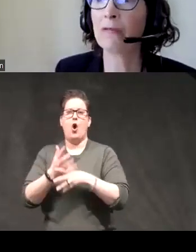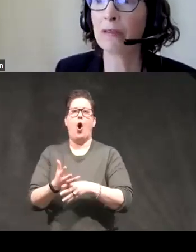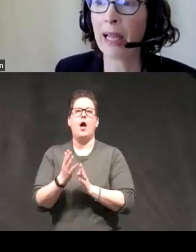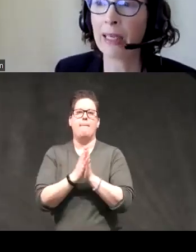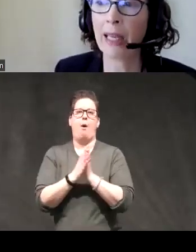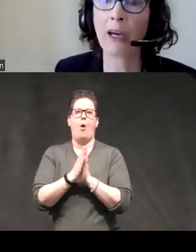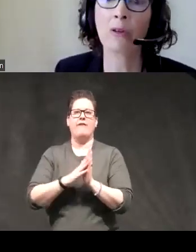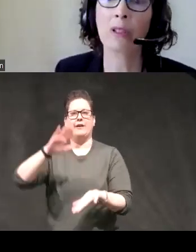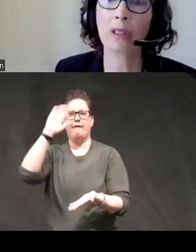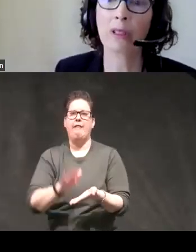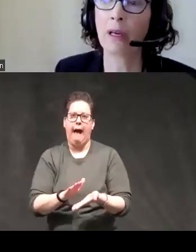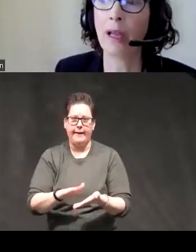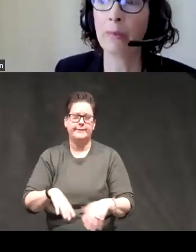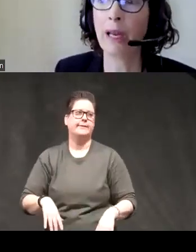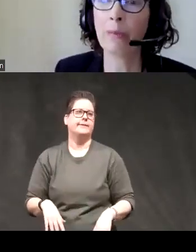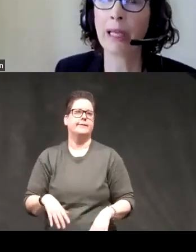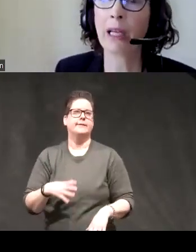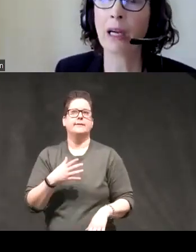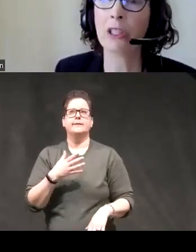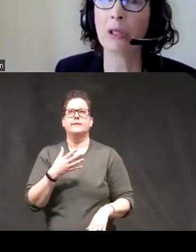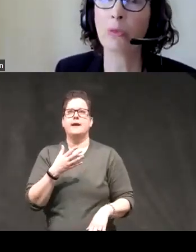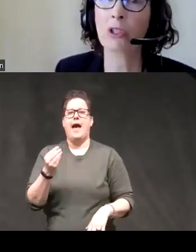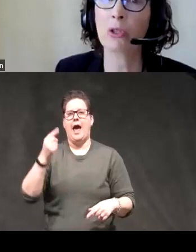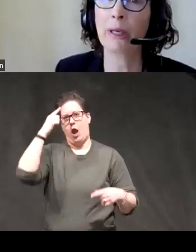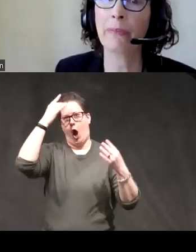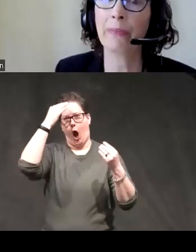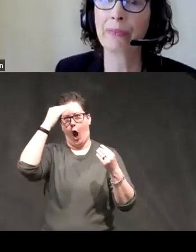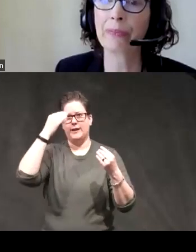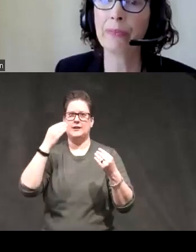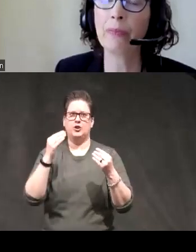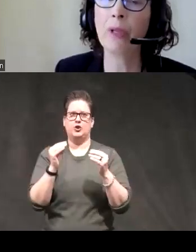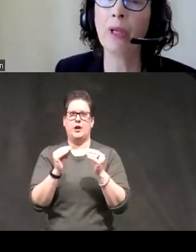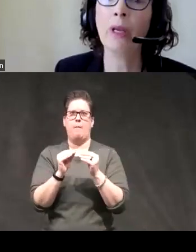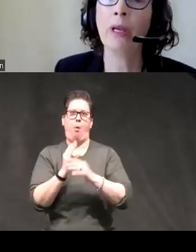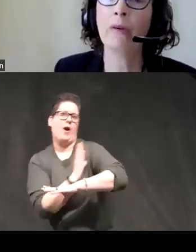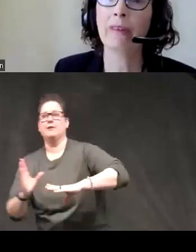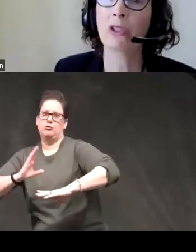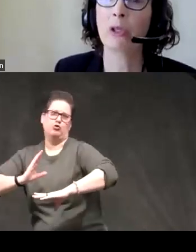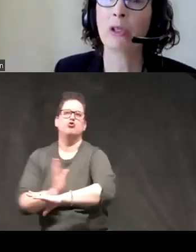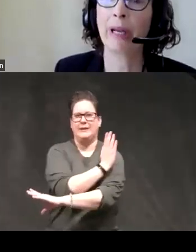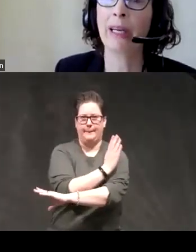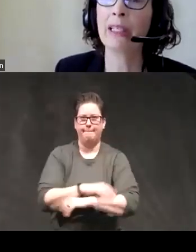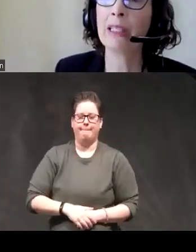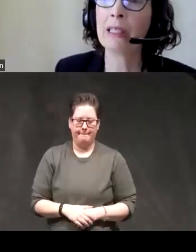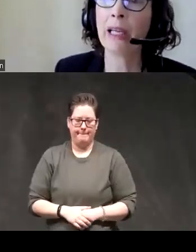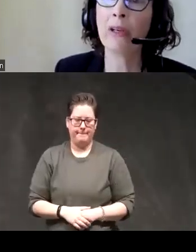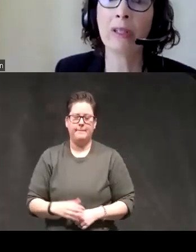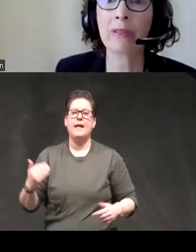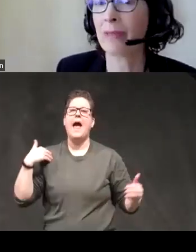flattening out I mean and making cognition more extreme we have a control comparison scale that's